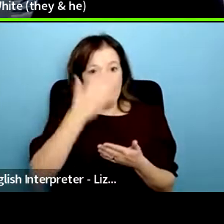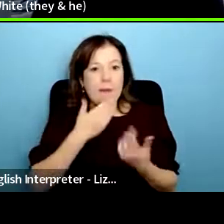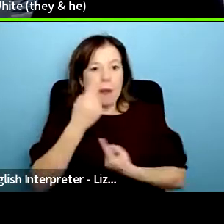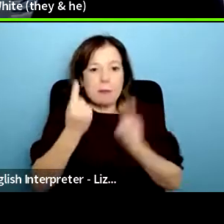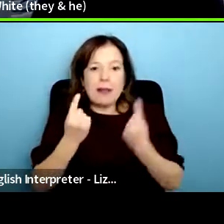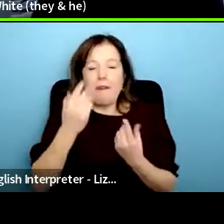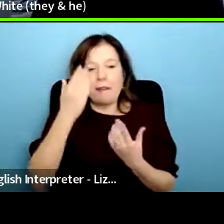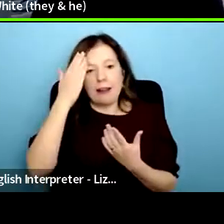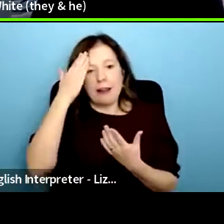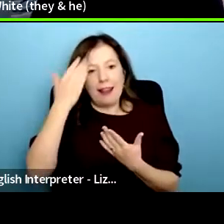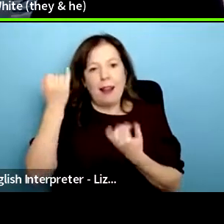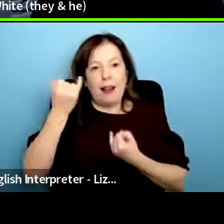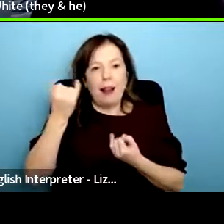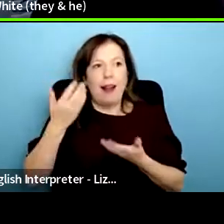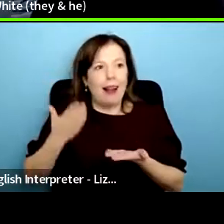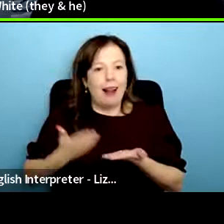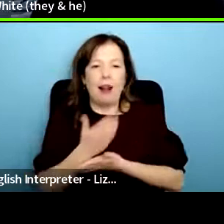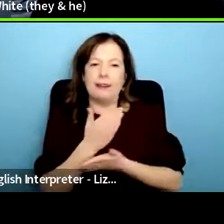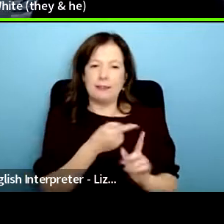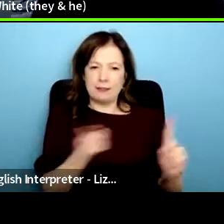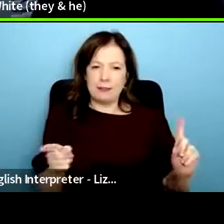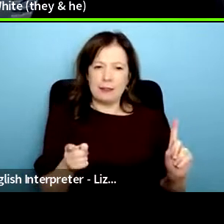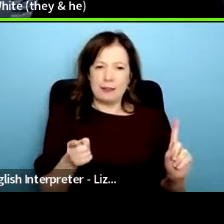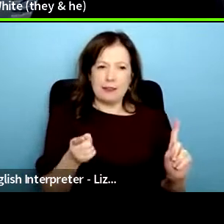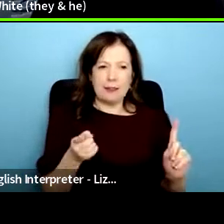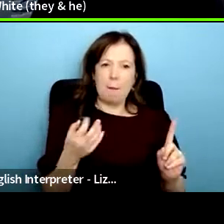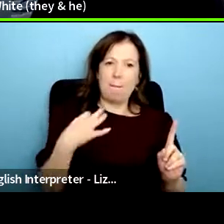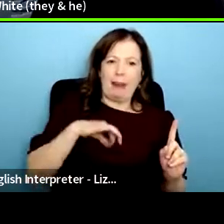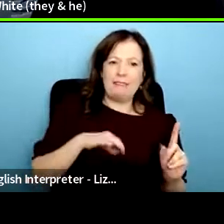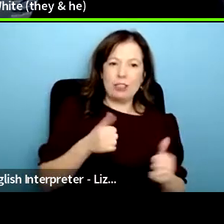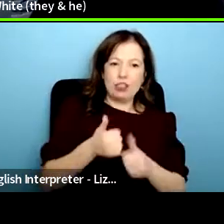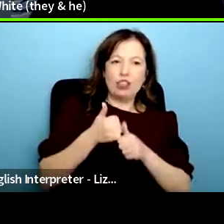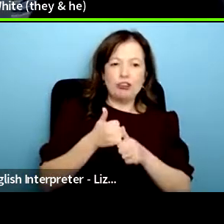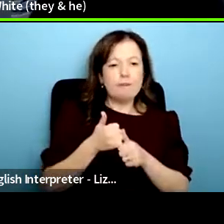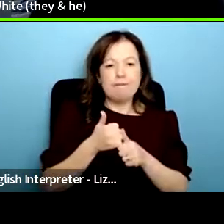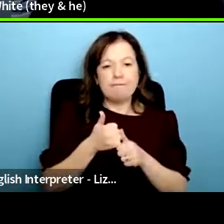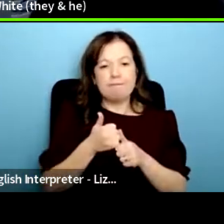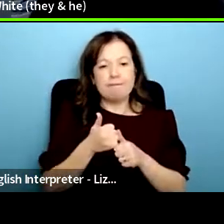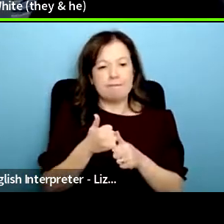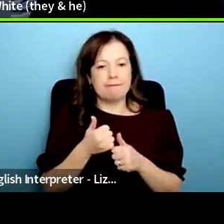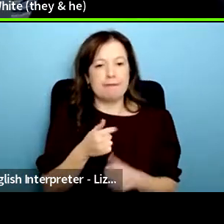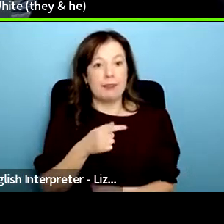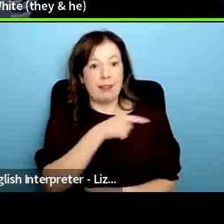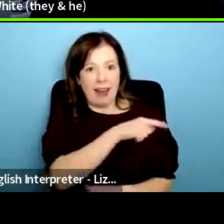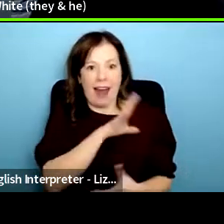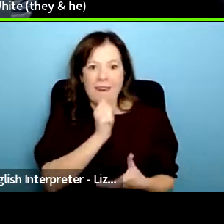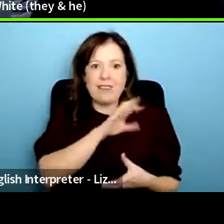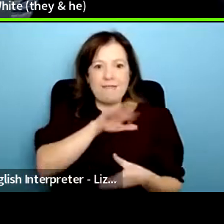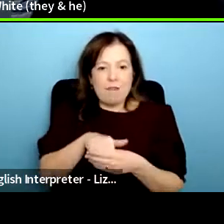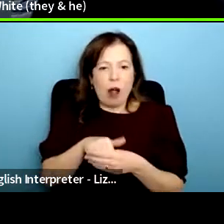passive beneficiaries um we'll have a discussion with our panelists and then we'll open things up